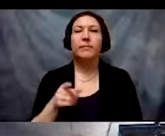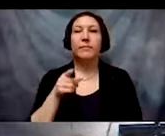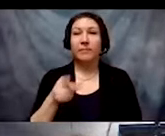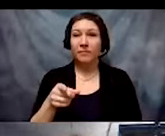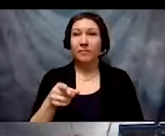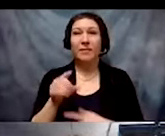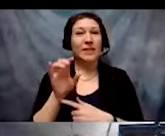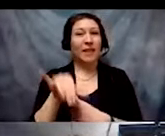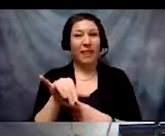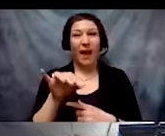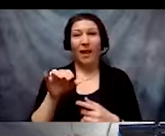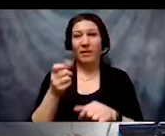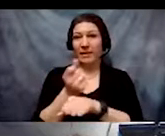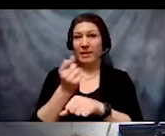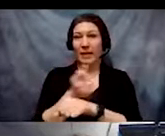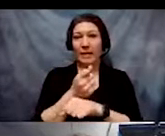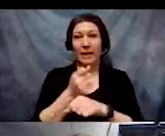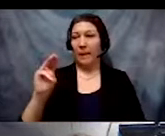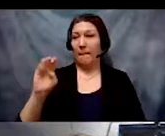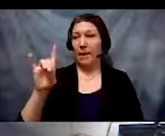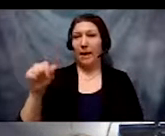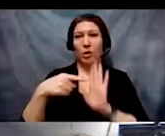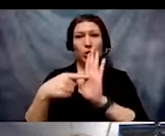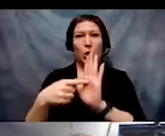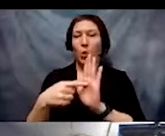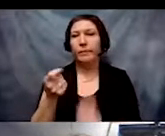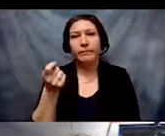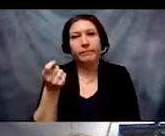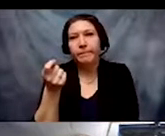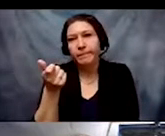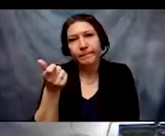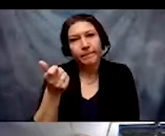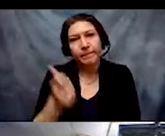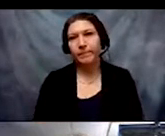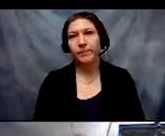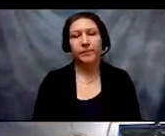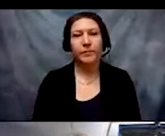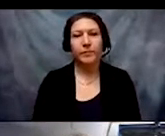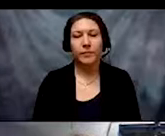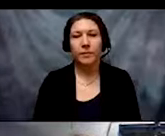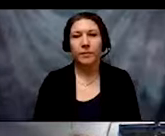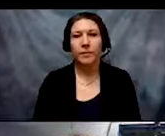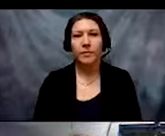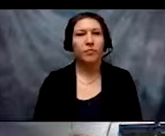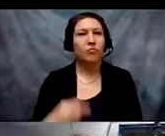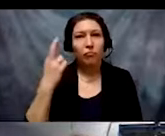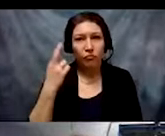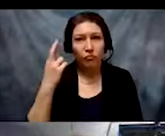underreported by the media. The reason is police departments